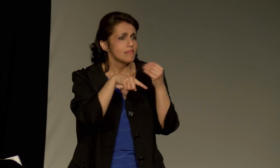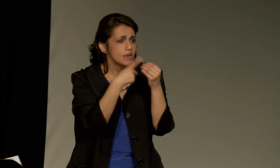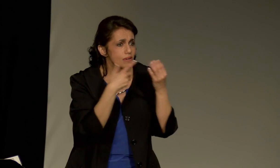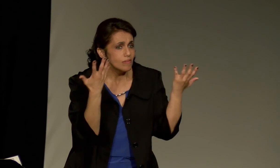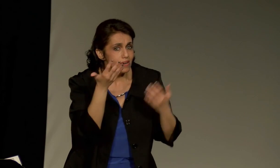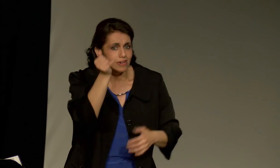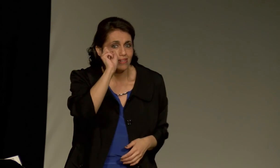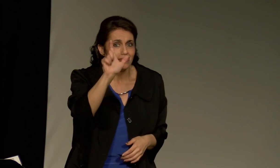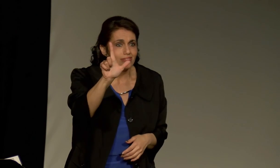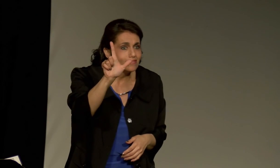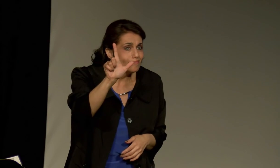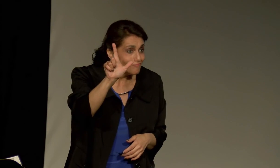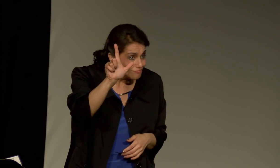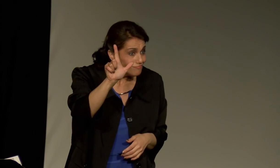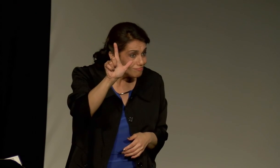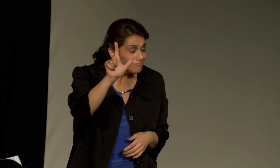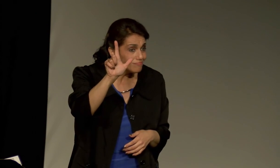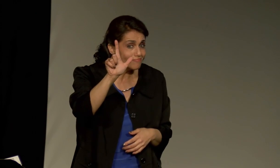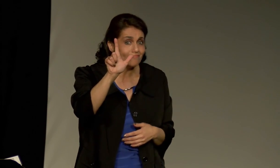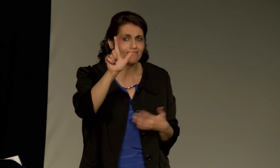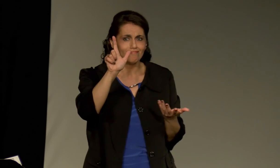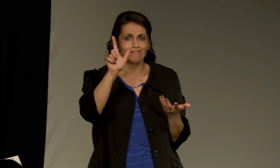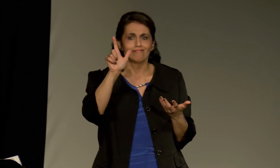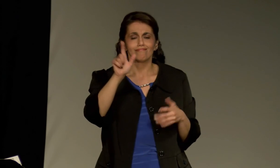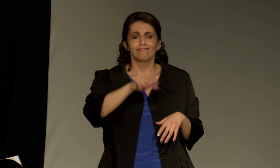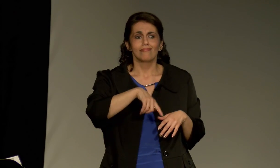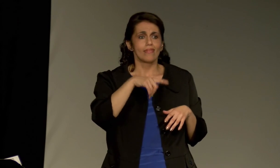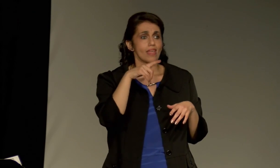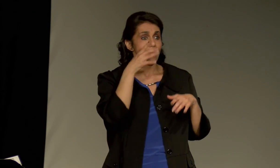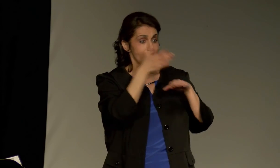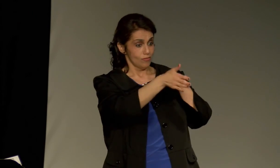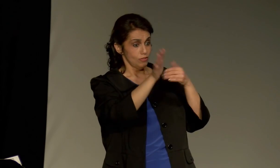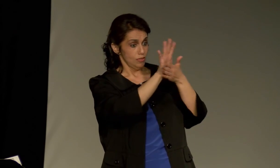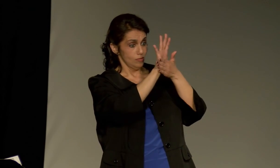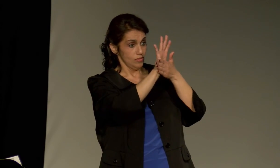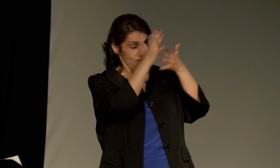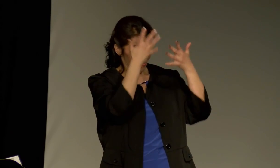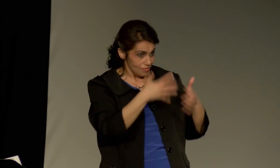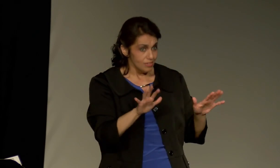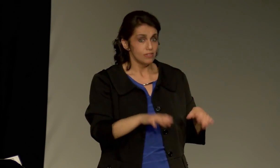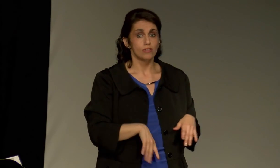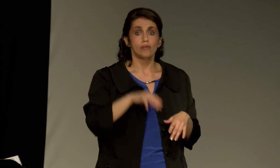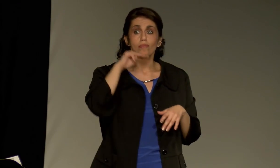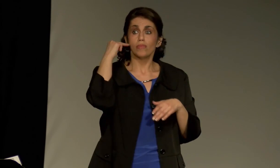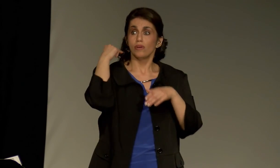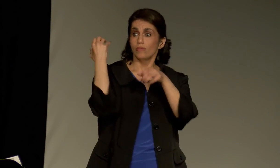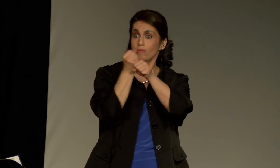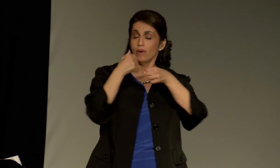That led to people being interested in American Sign Language.